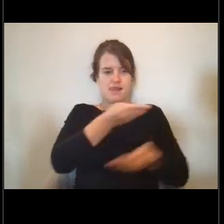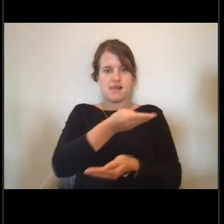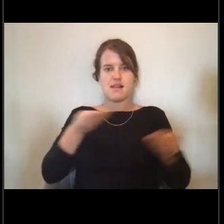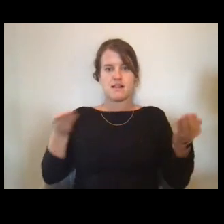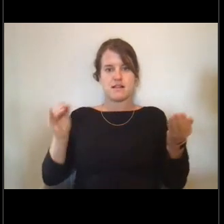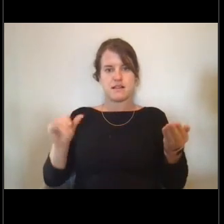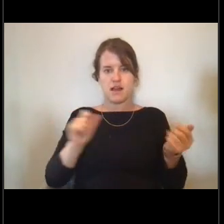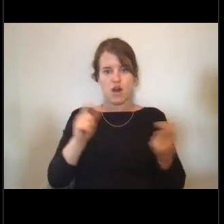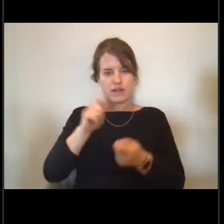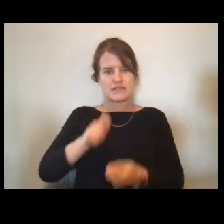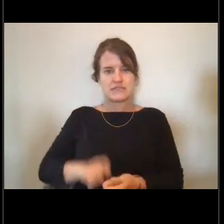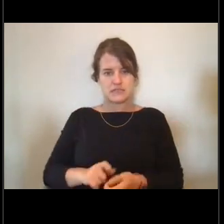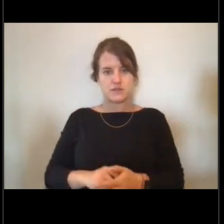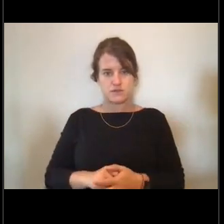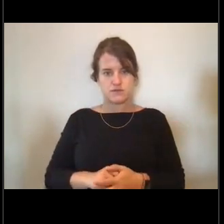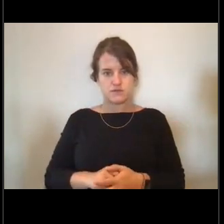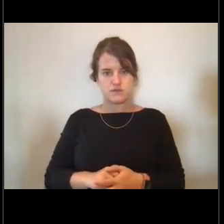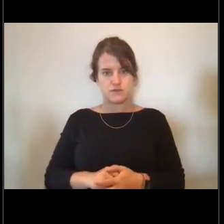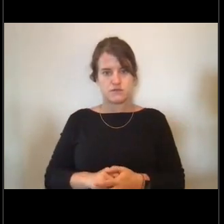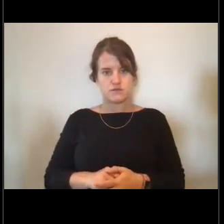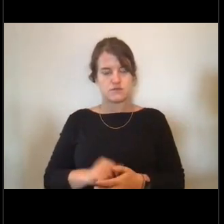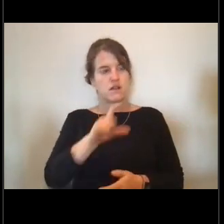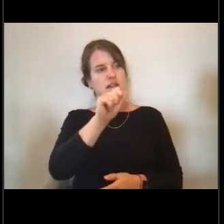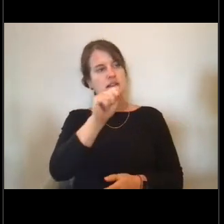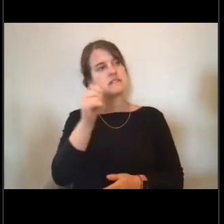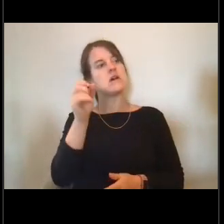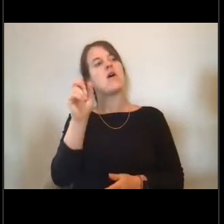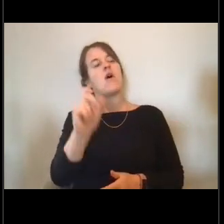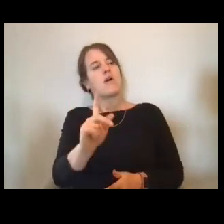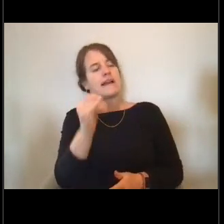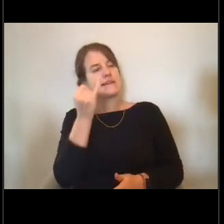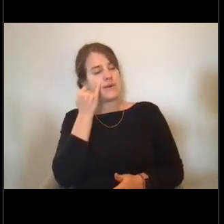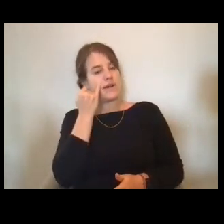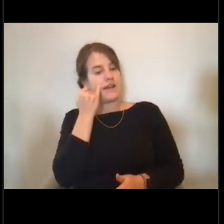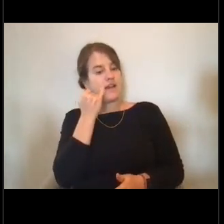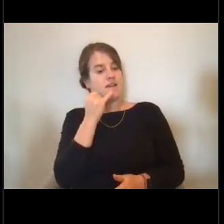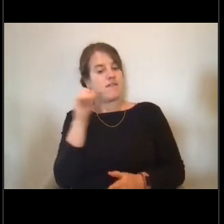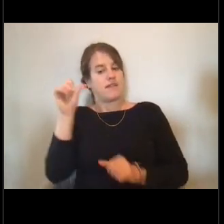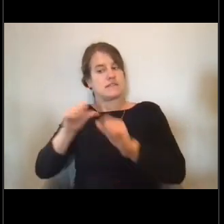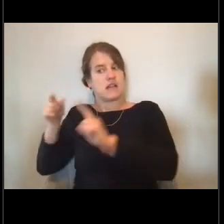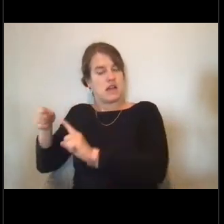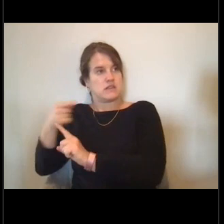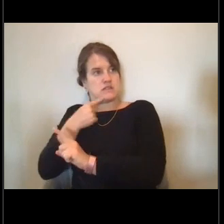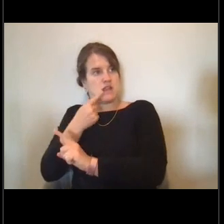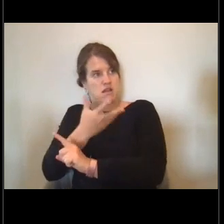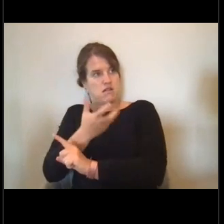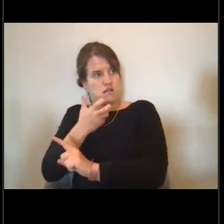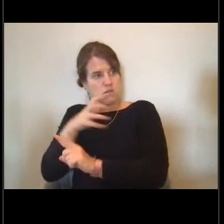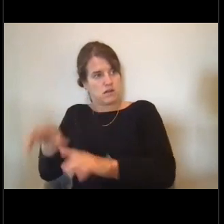[Lisa] So in other words if the chief scientist says, "Oh we would like to do a fishing tow here